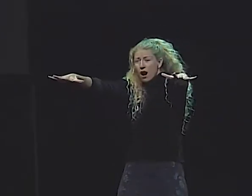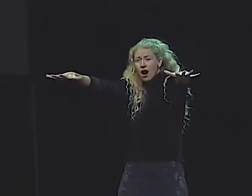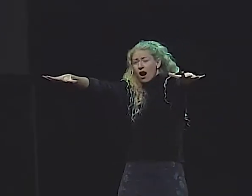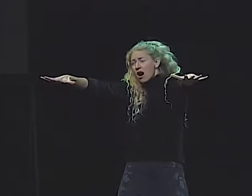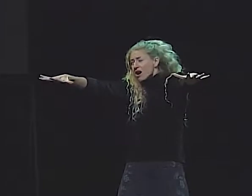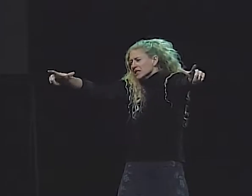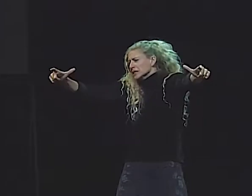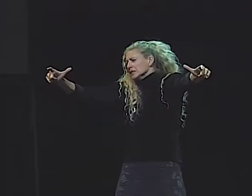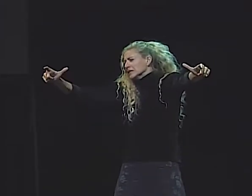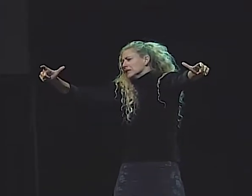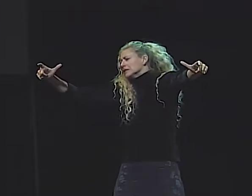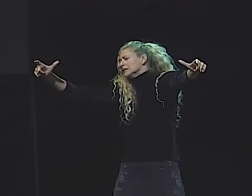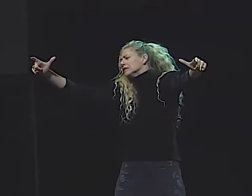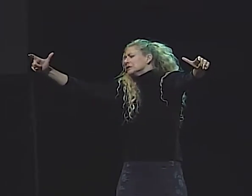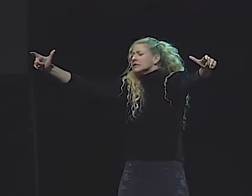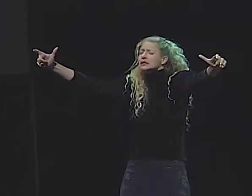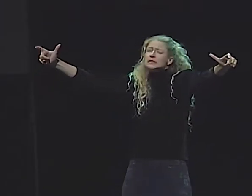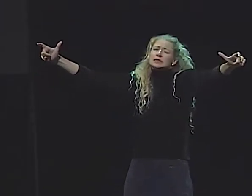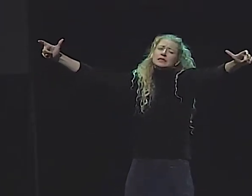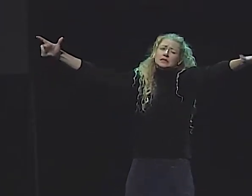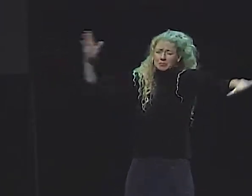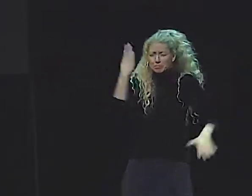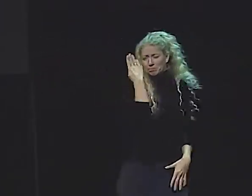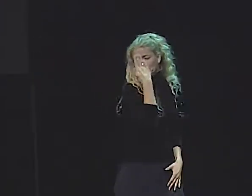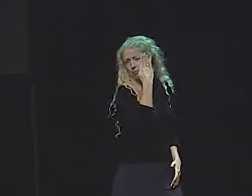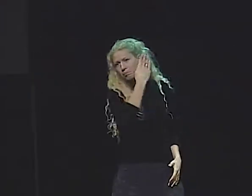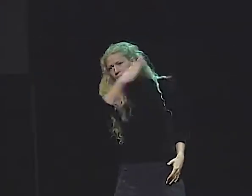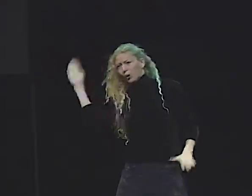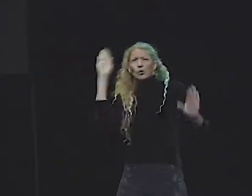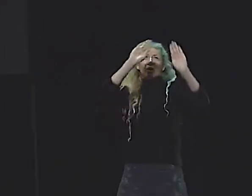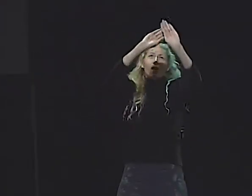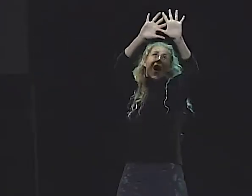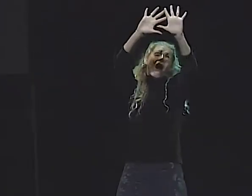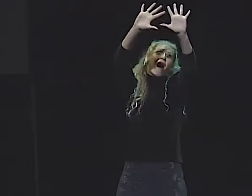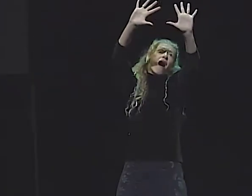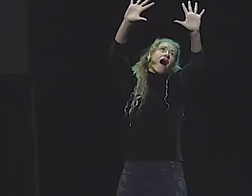IN A BEAUTIFUL, WHITE, HEAVENLY LAND,